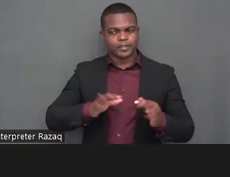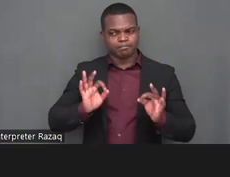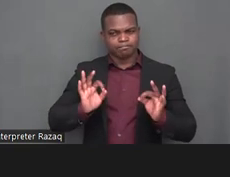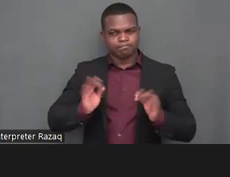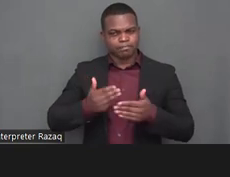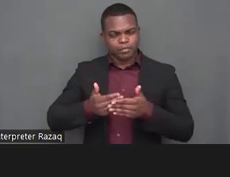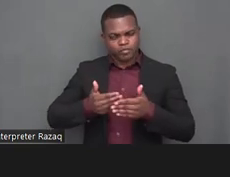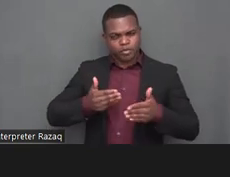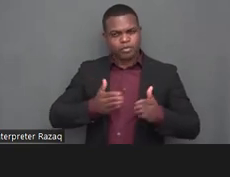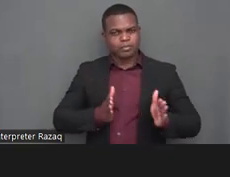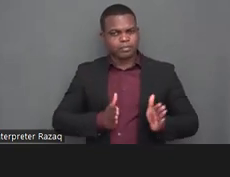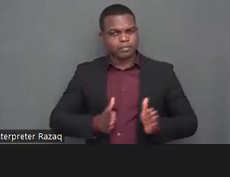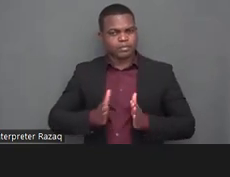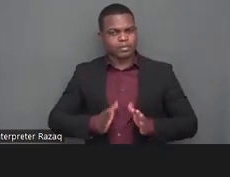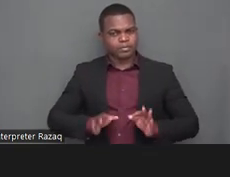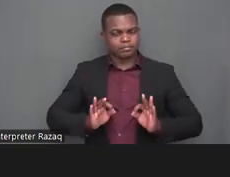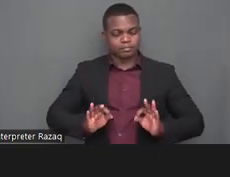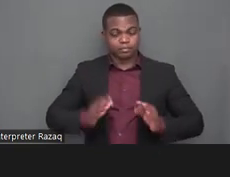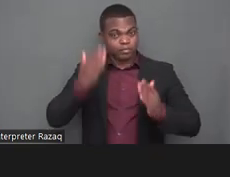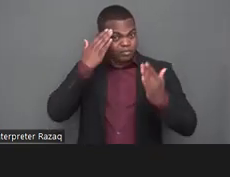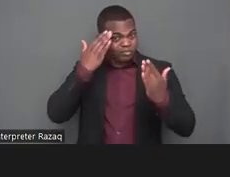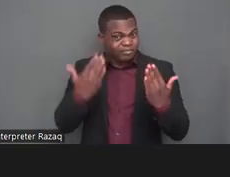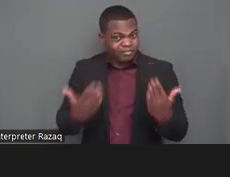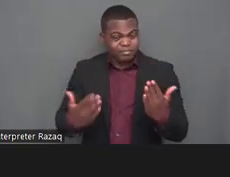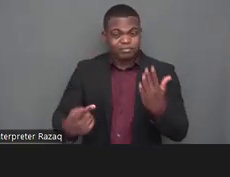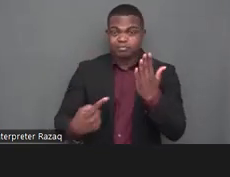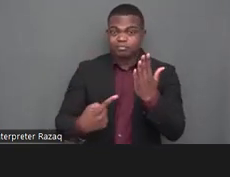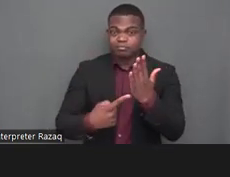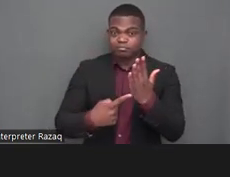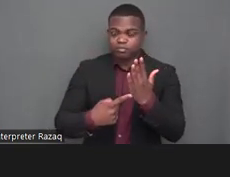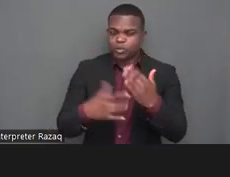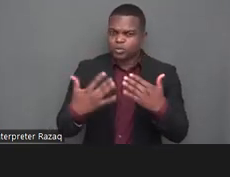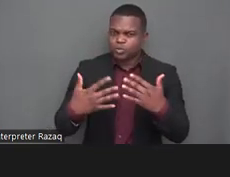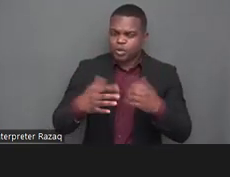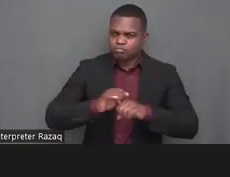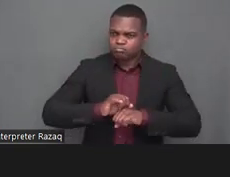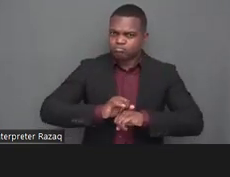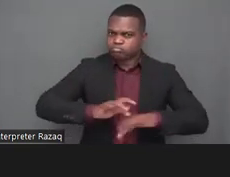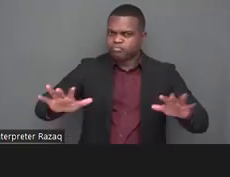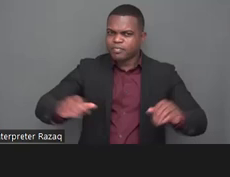it's important that the students and professors can enter all the technologies and